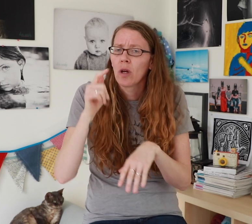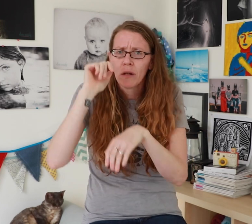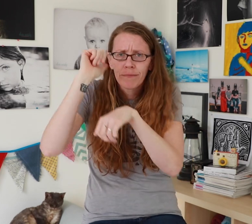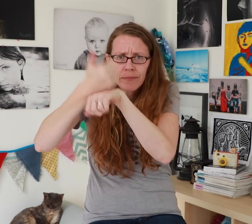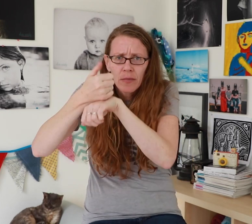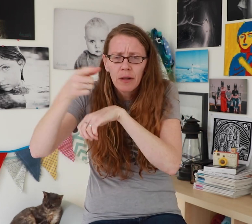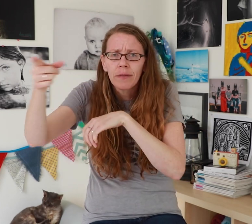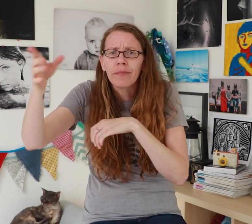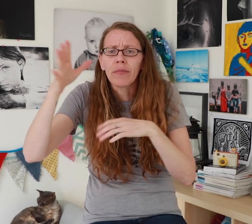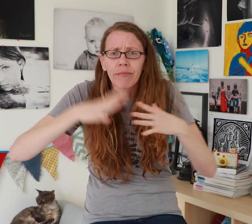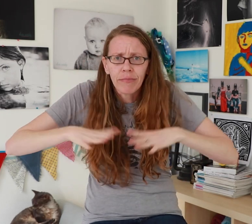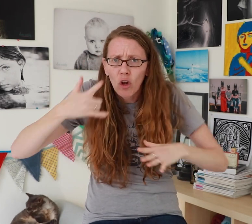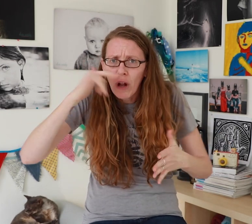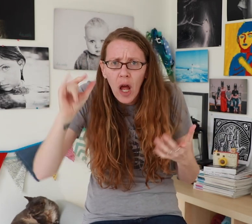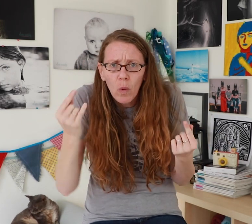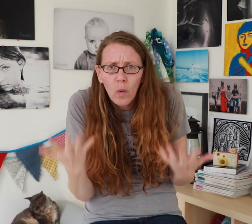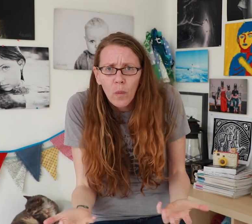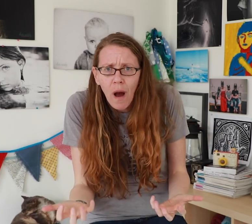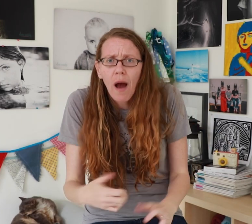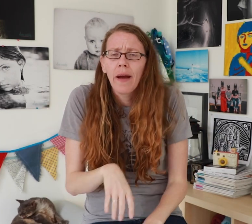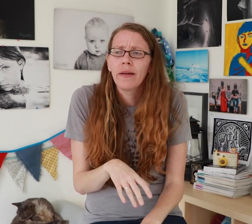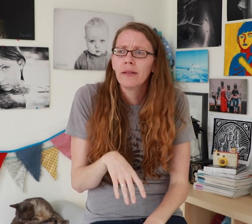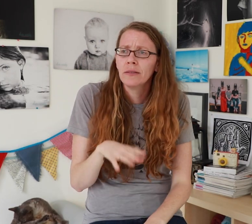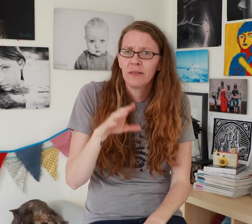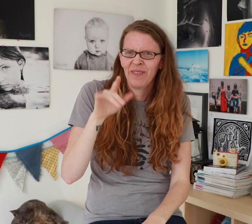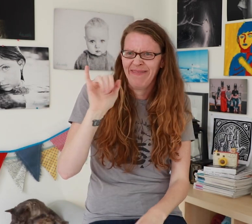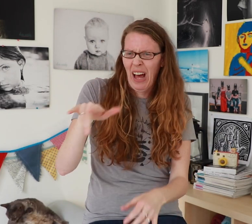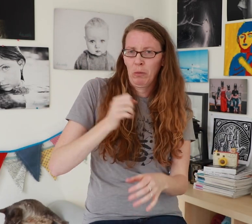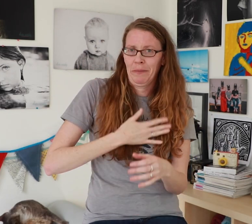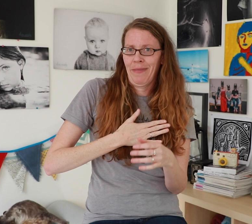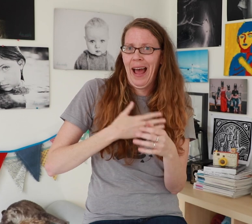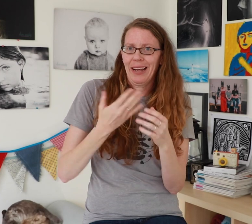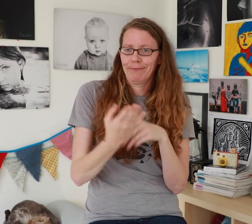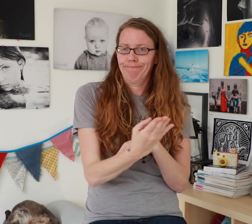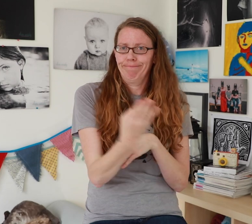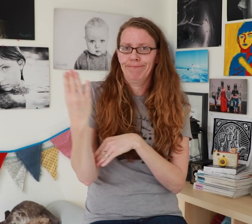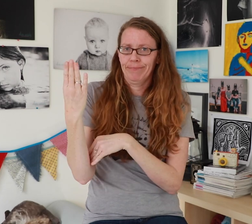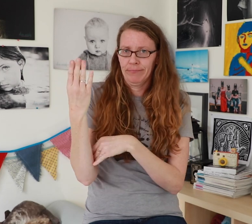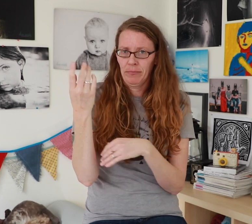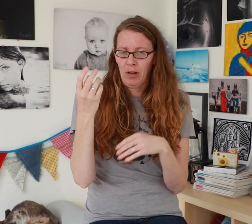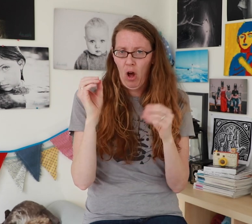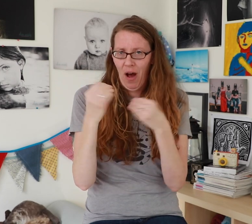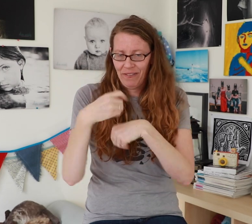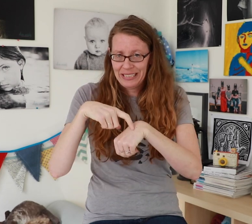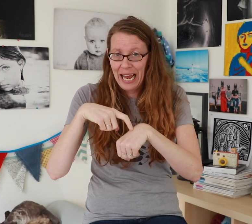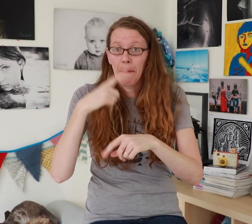figuring out the dress code, and so on. I focus on secretarial work in the morning.